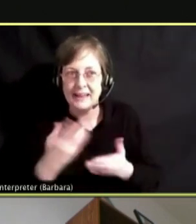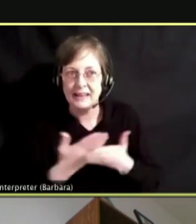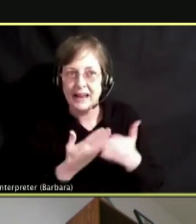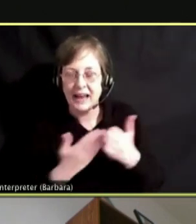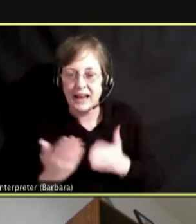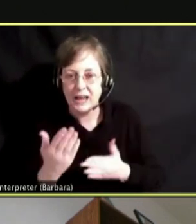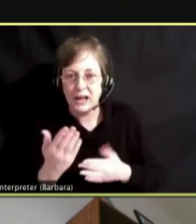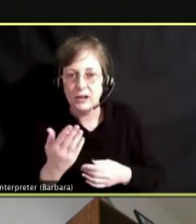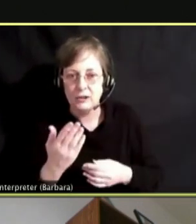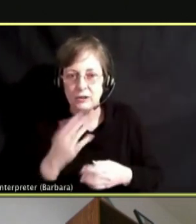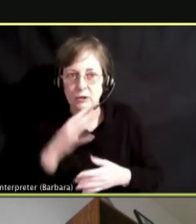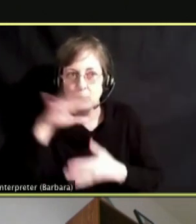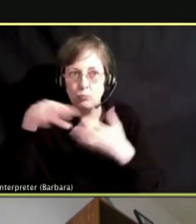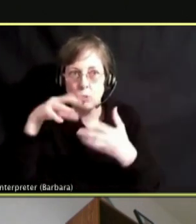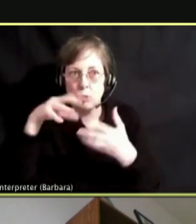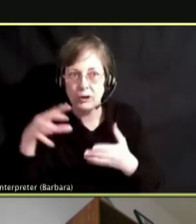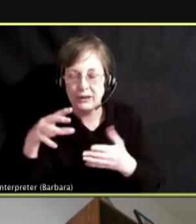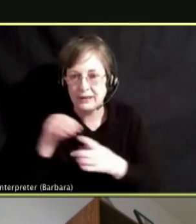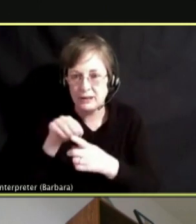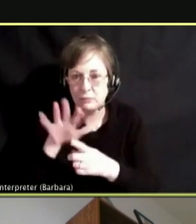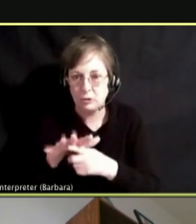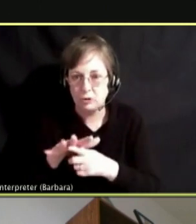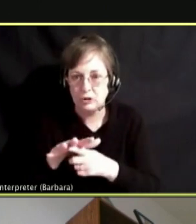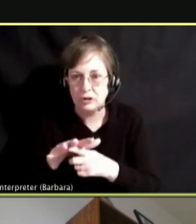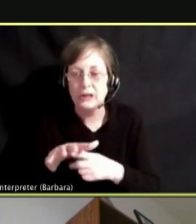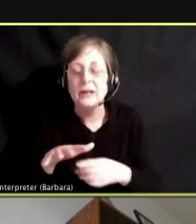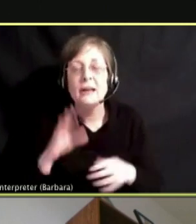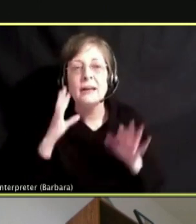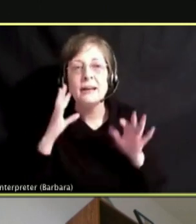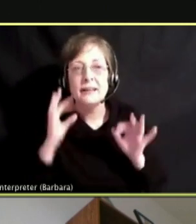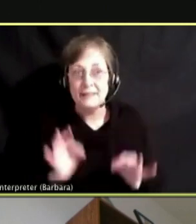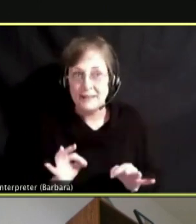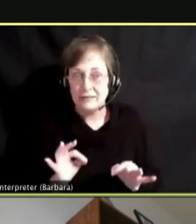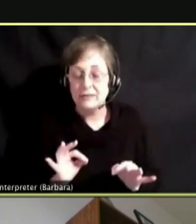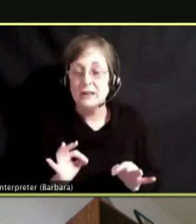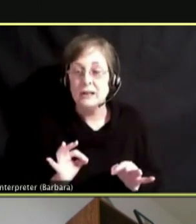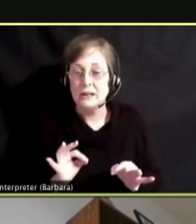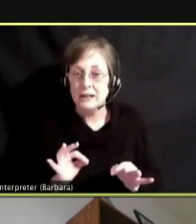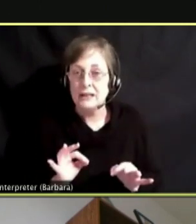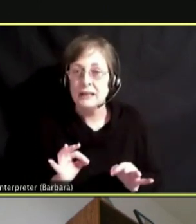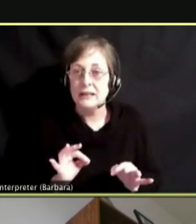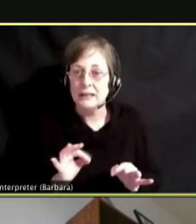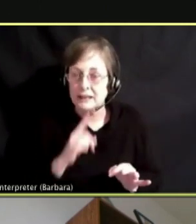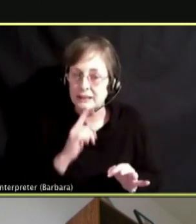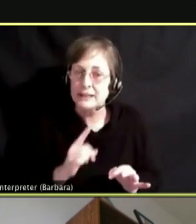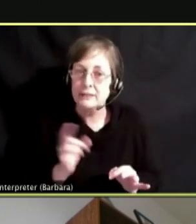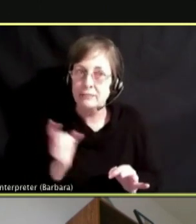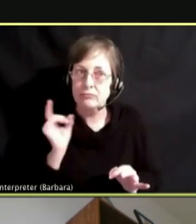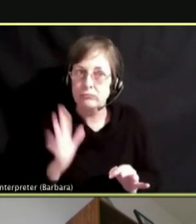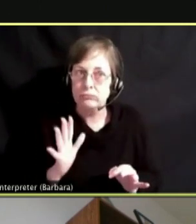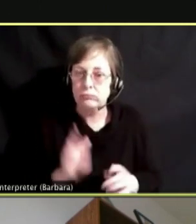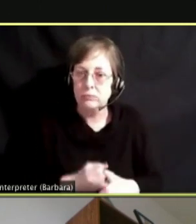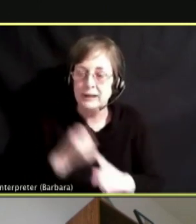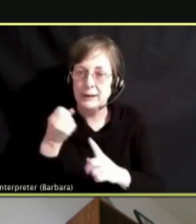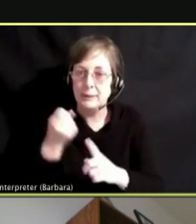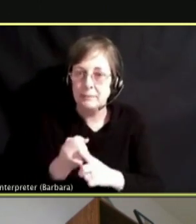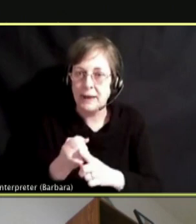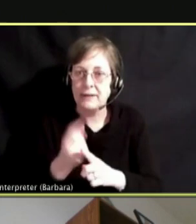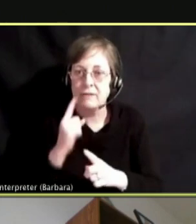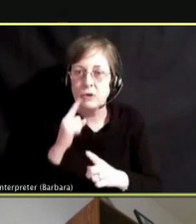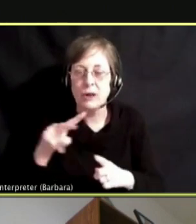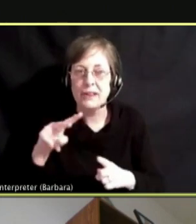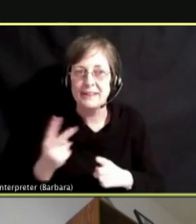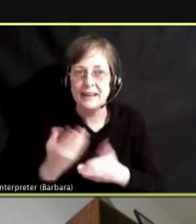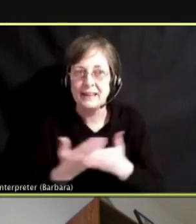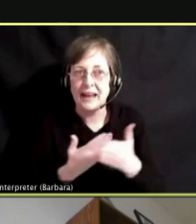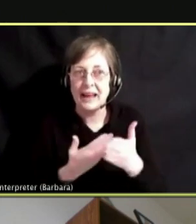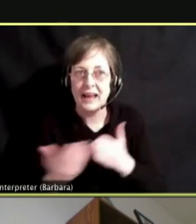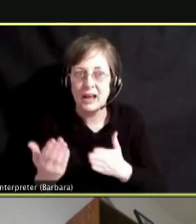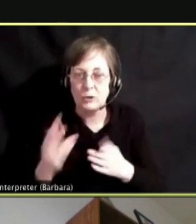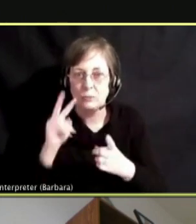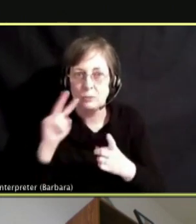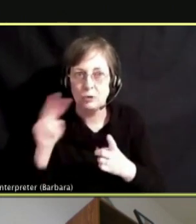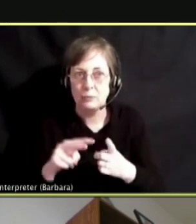THERE DEFINITELY IS A SEVERE IMPACT WHEN IT COMES TO THE SECONDHAND PERSPECTIVE.